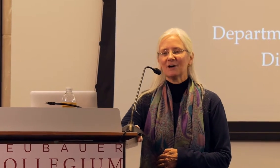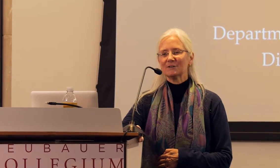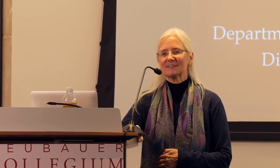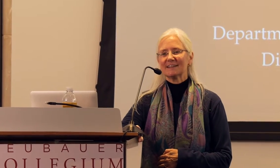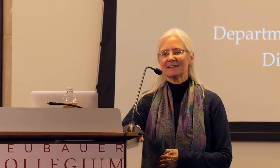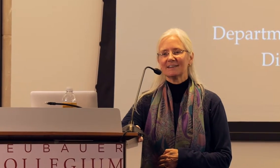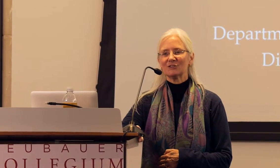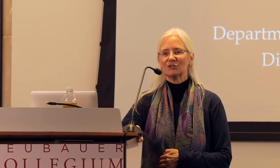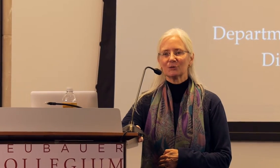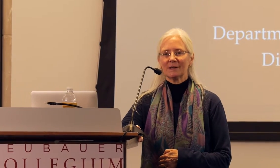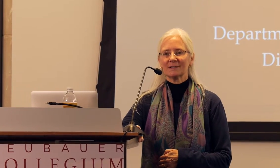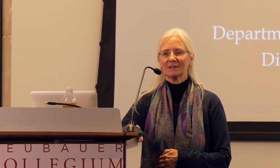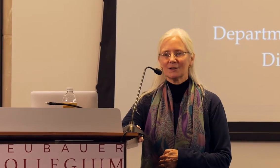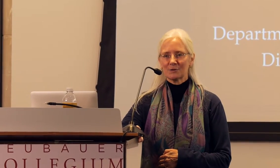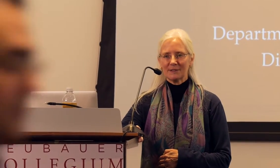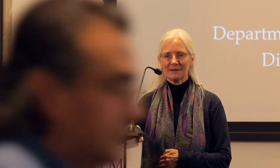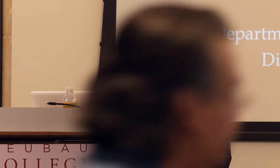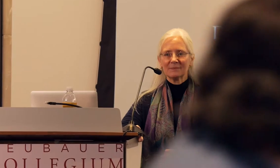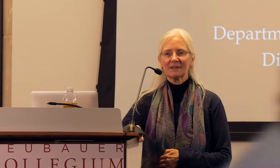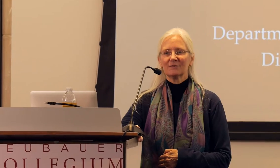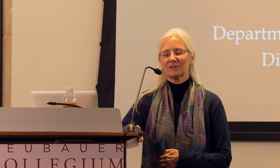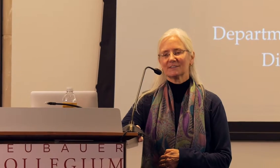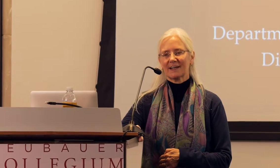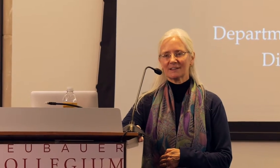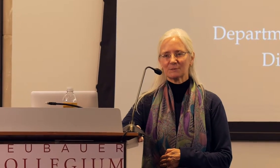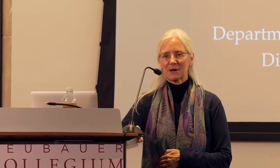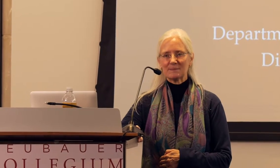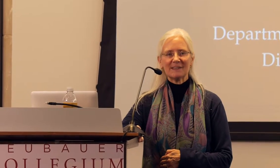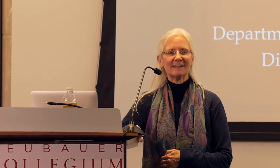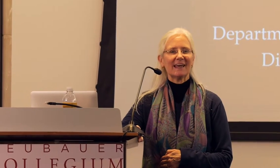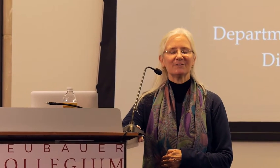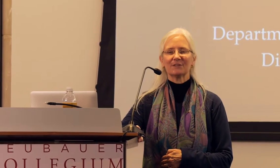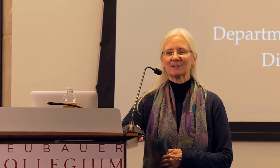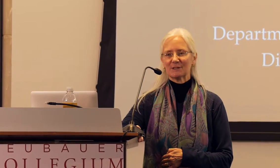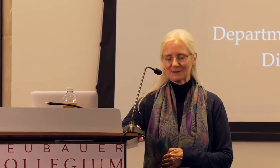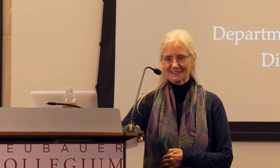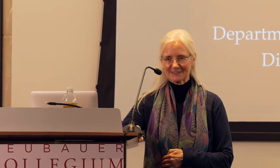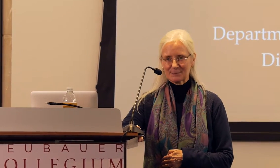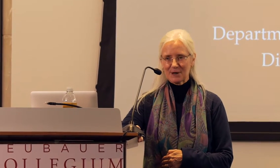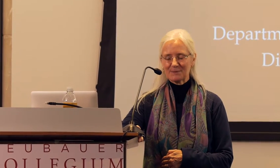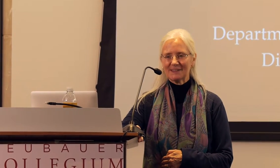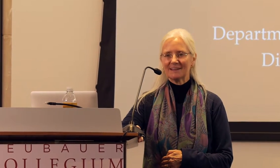colloquium for the Psych department and for the Linguistics department